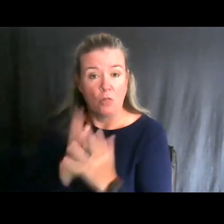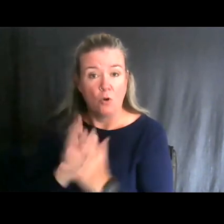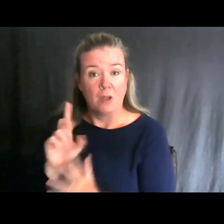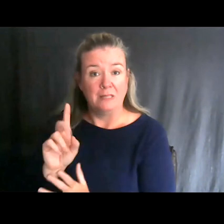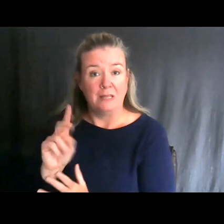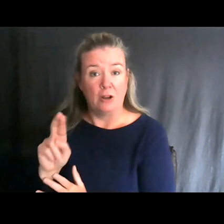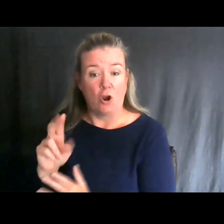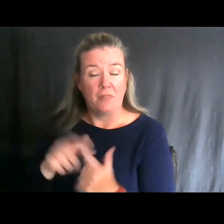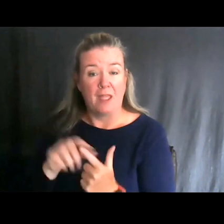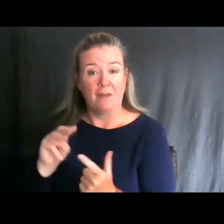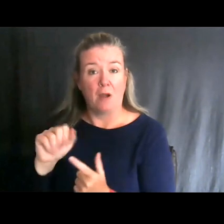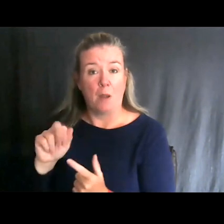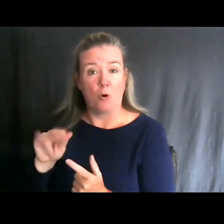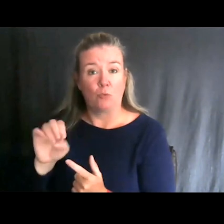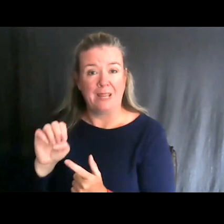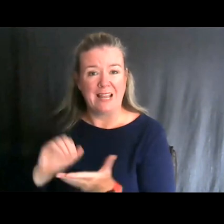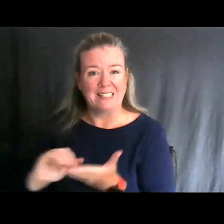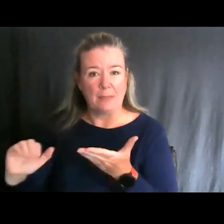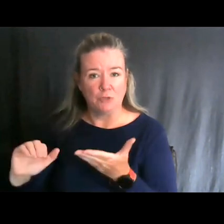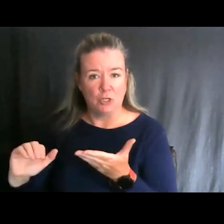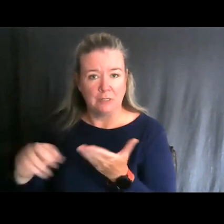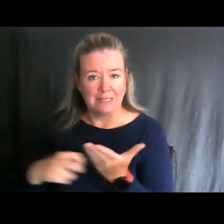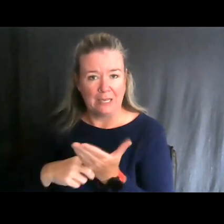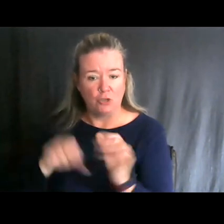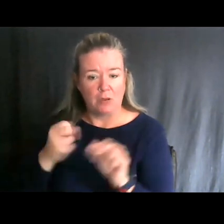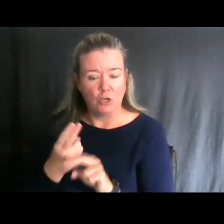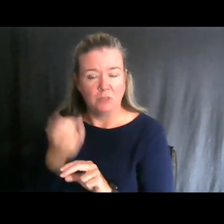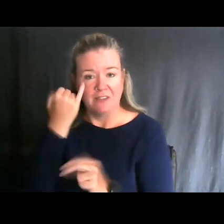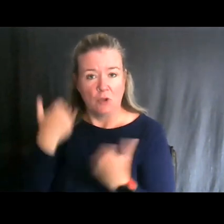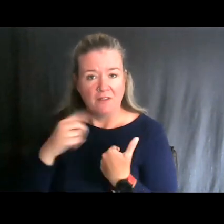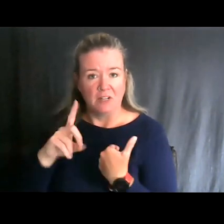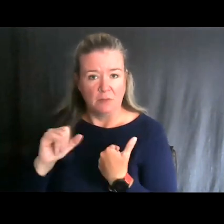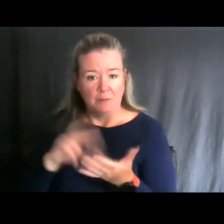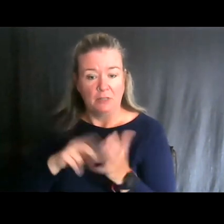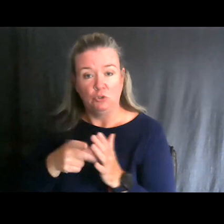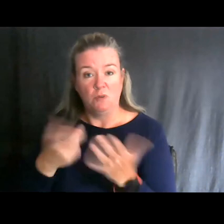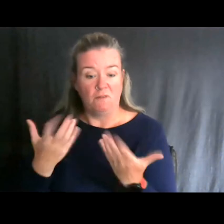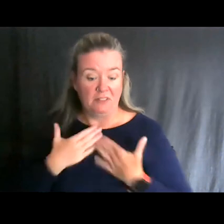exemption certificate for folks who have disabilities that physically might not be able to get to